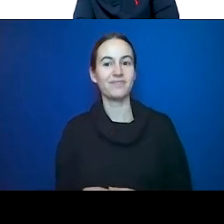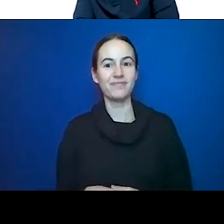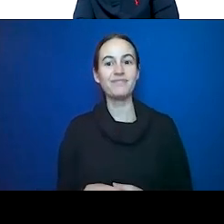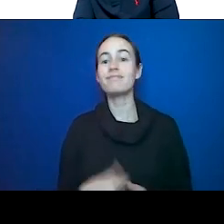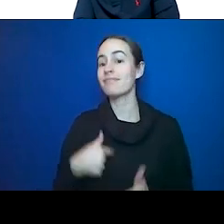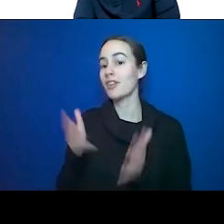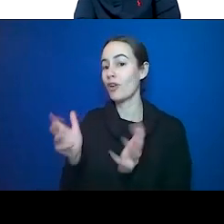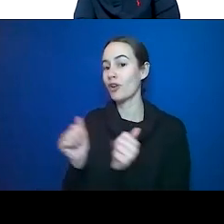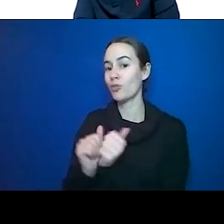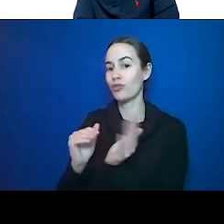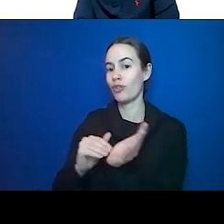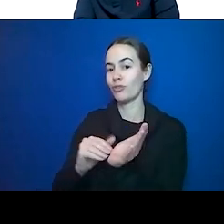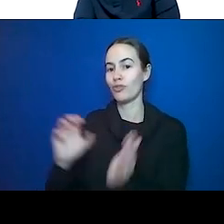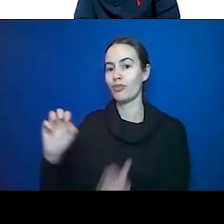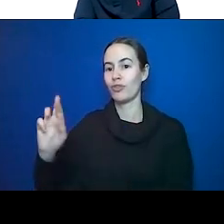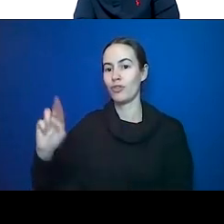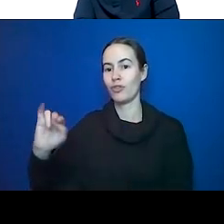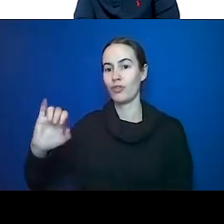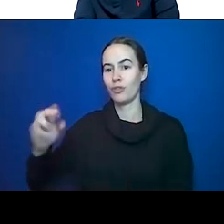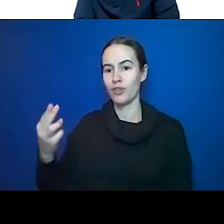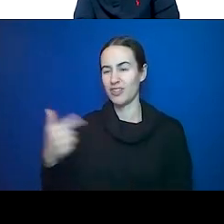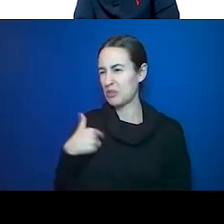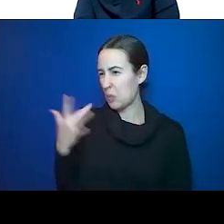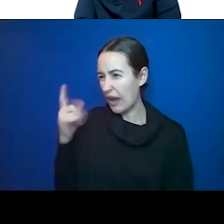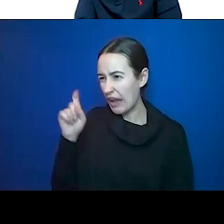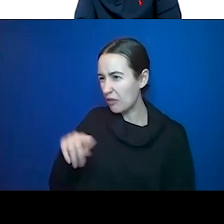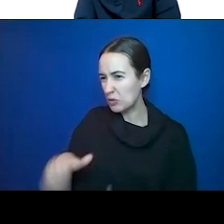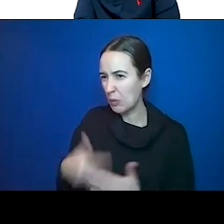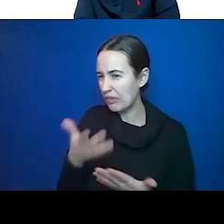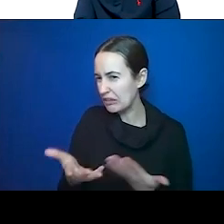got to do all this touchY feelY stuff? We sat in a group and we